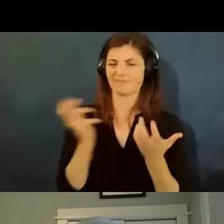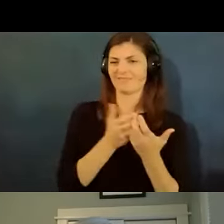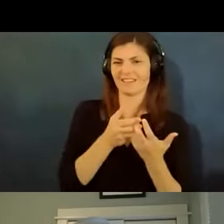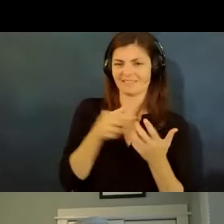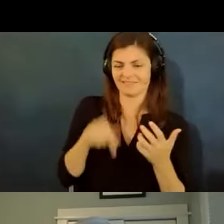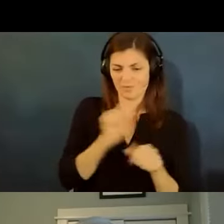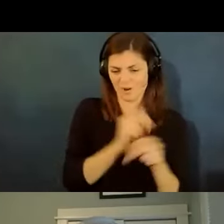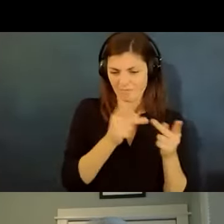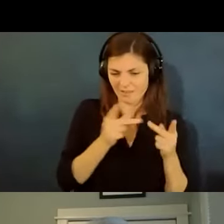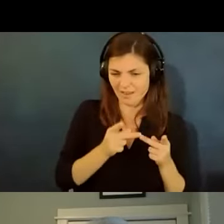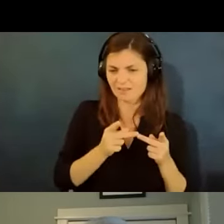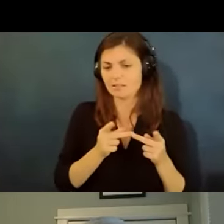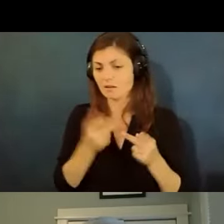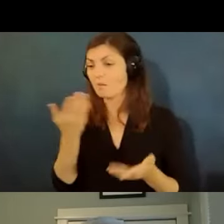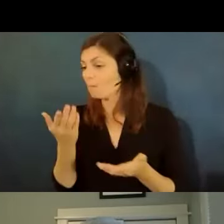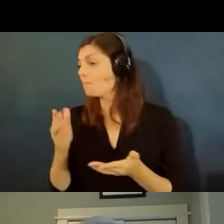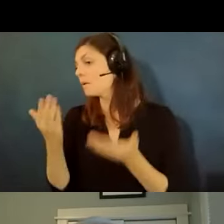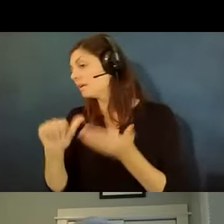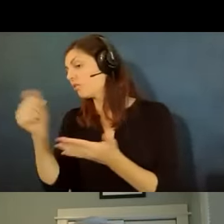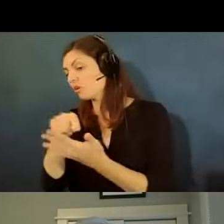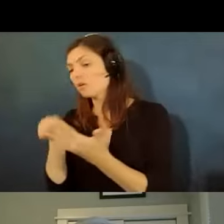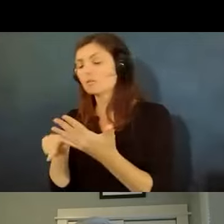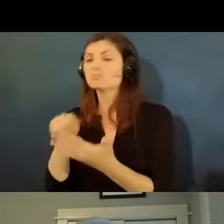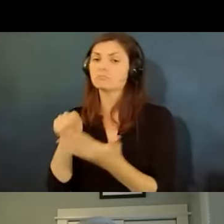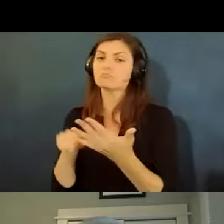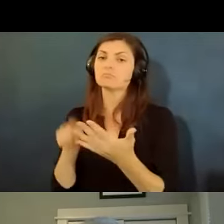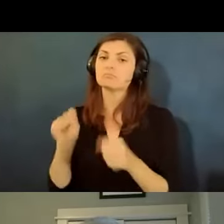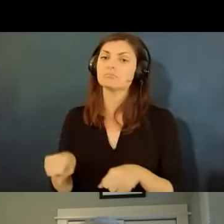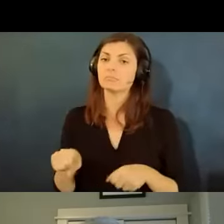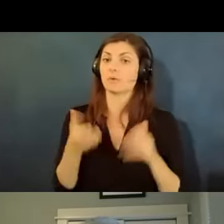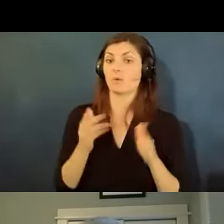know how about this yeah that might work so it can be a way for the individual to come up with